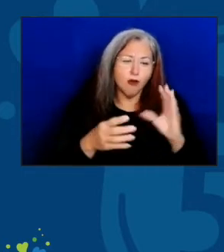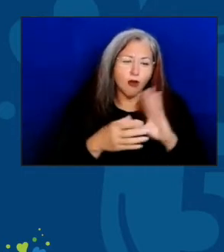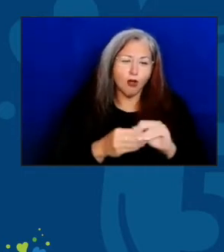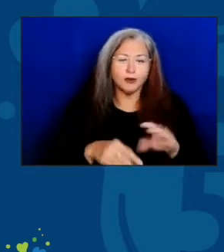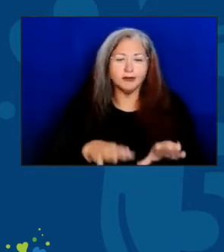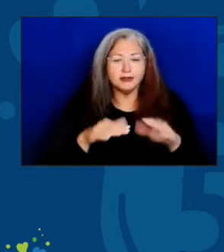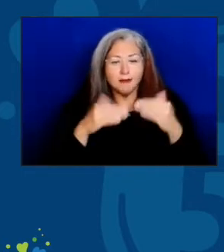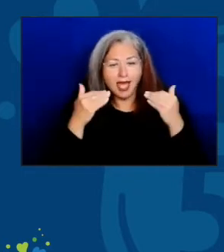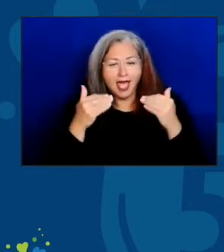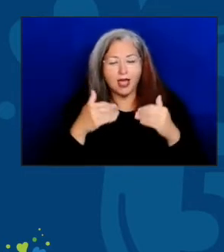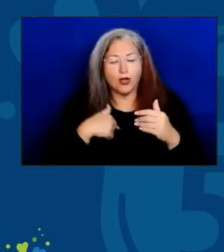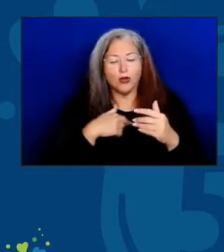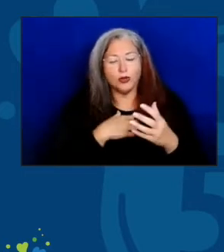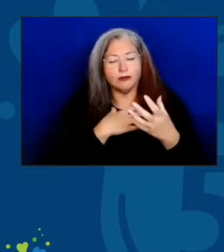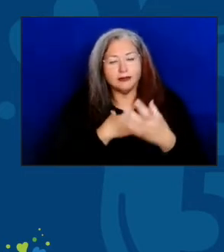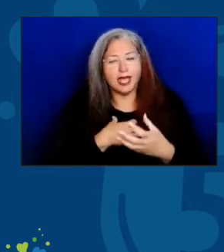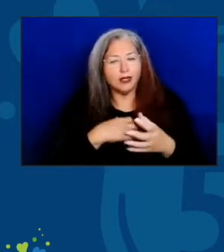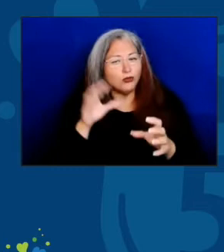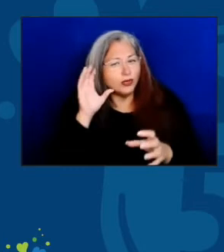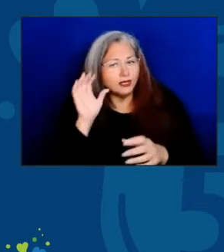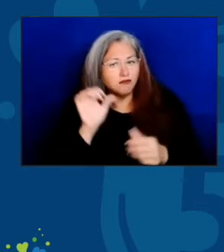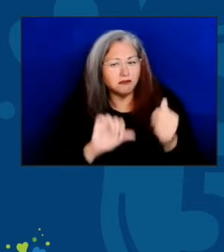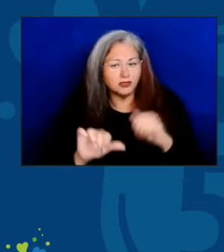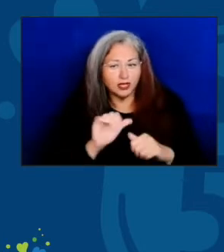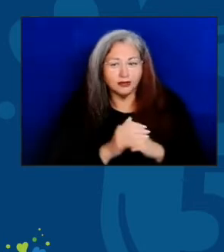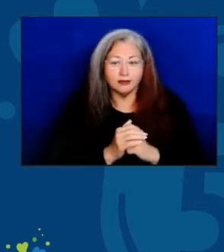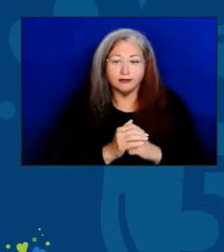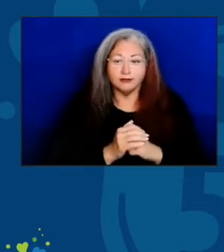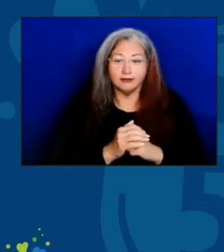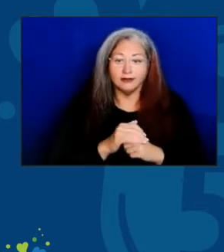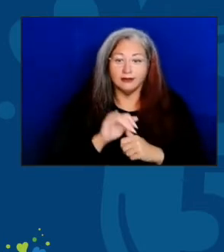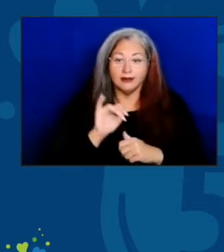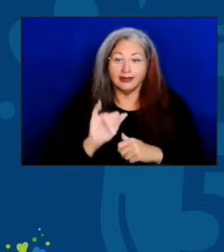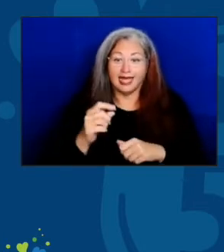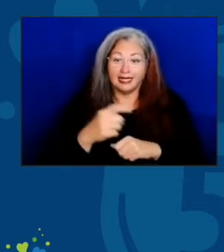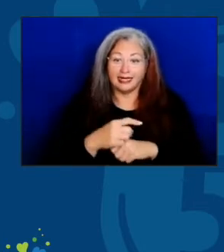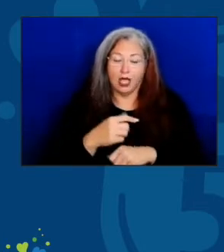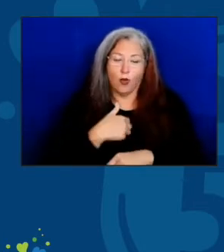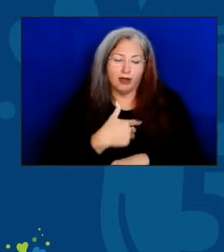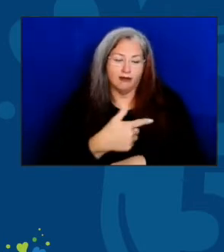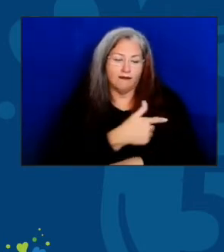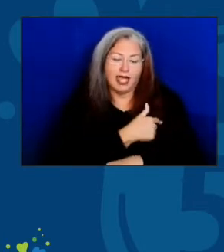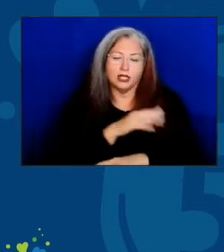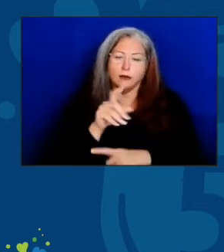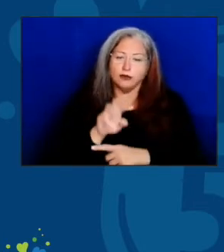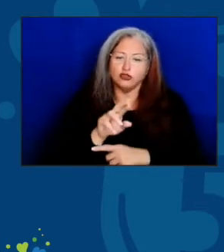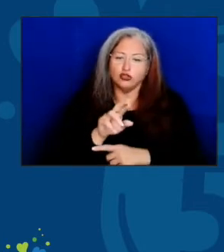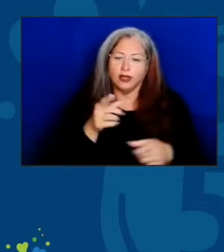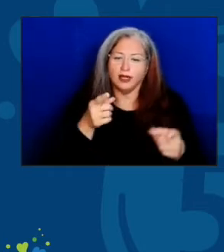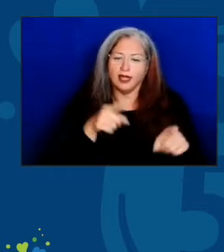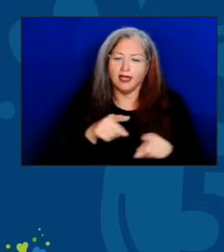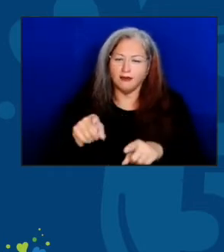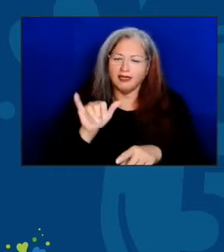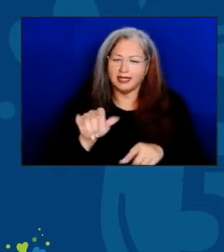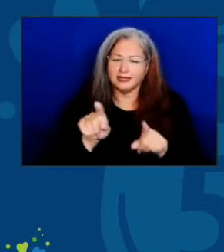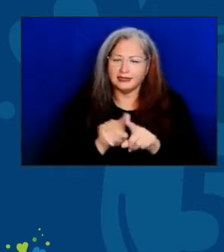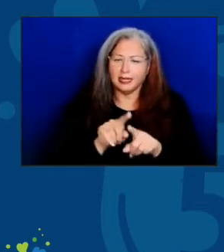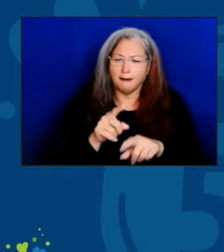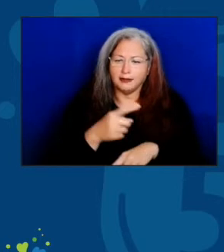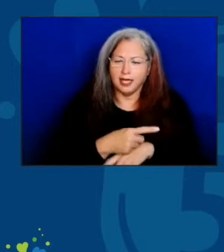to listen to each other. That day a vaccination booster event was also on site, demonstrating the power of a meal